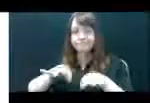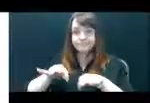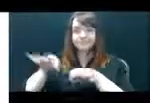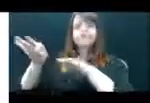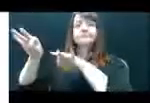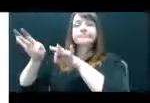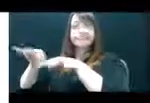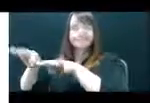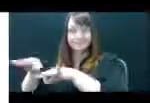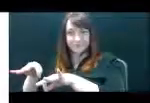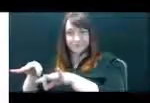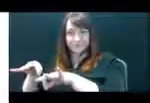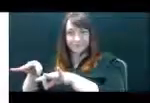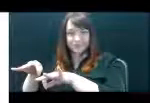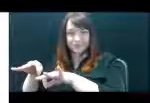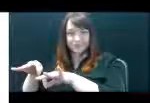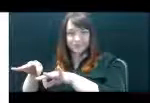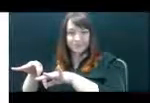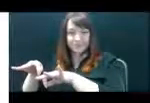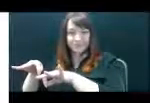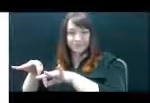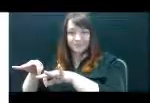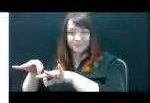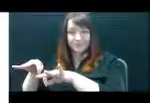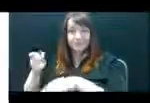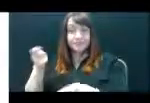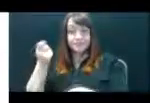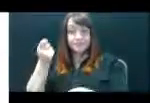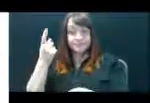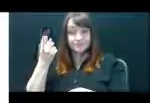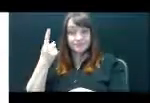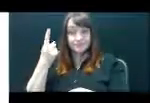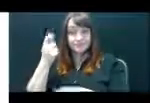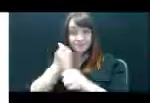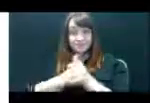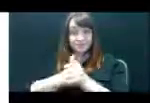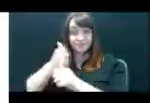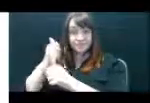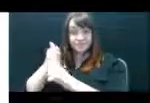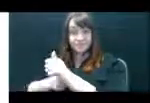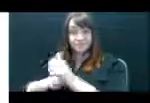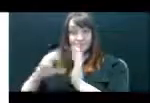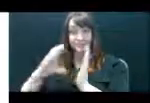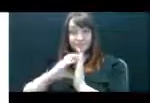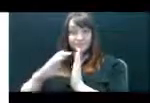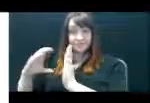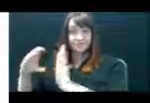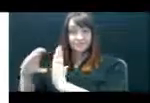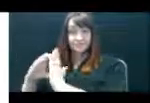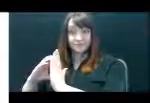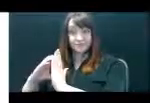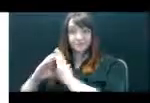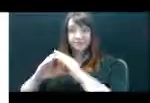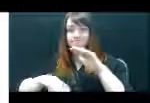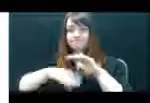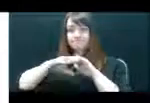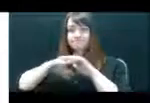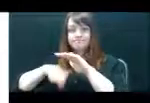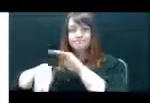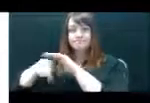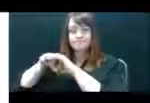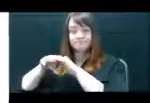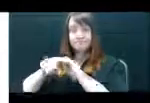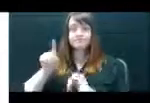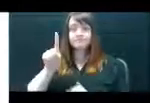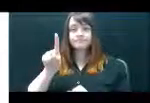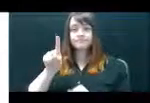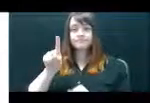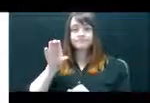in this space. Please limit each biography to a maximum of one hundred words.